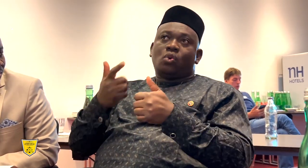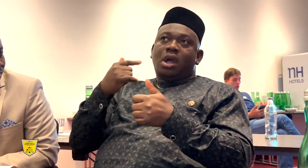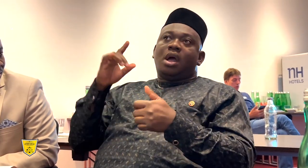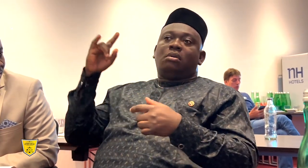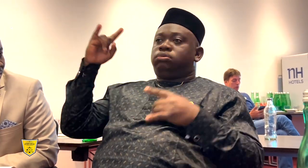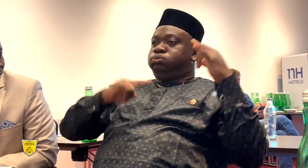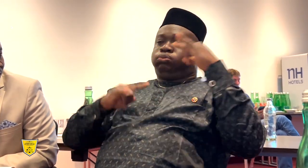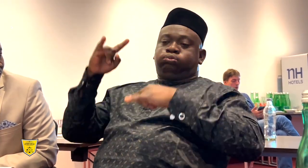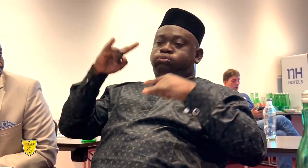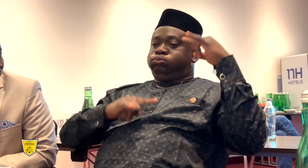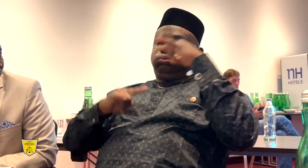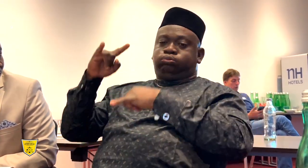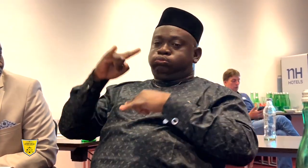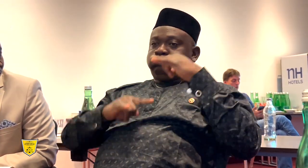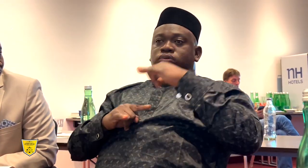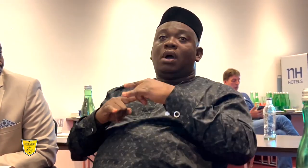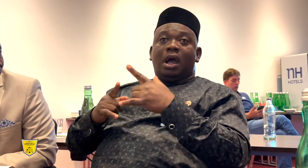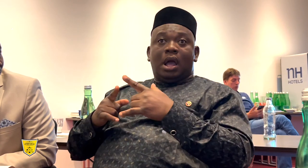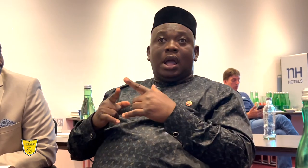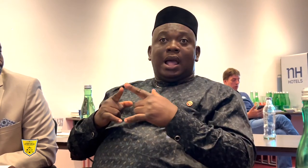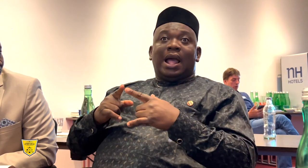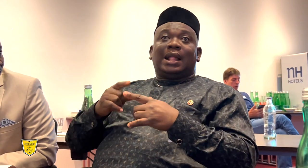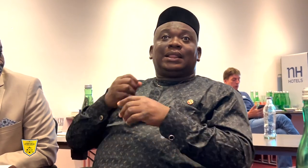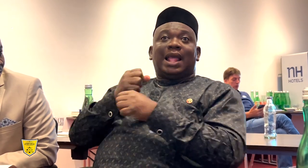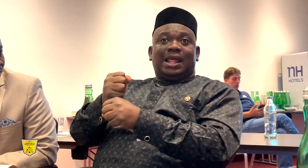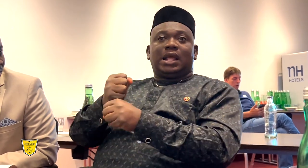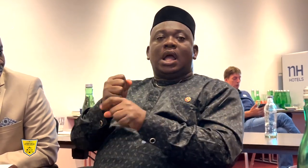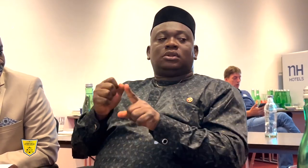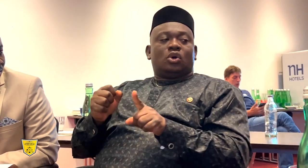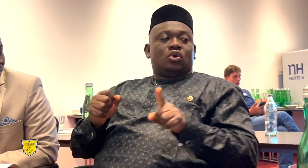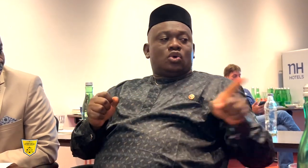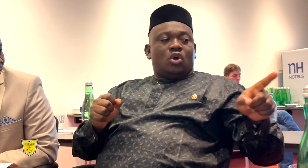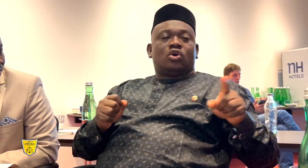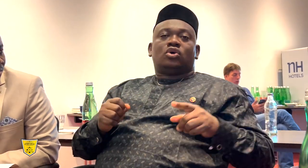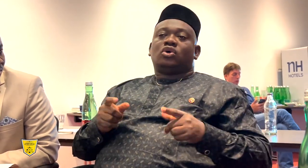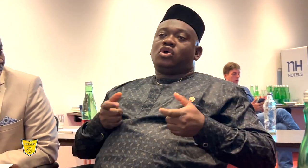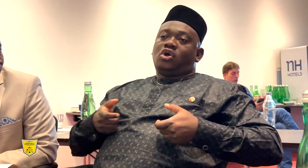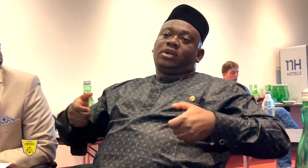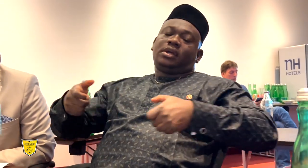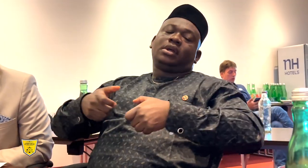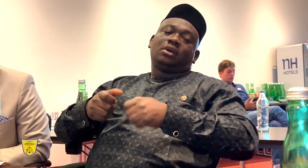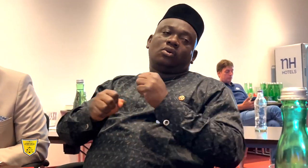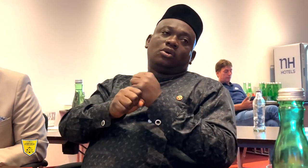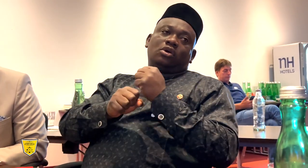once it is done, then they can go to Deaflympics.